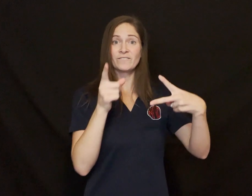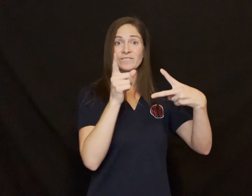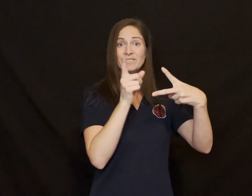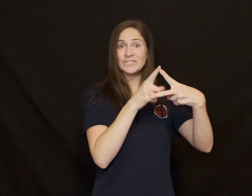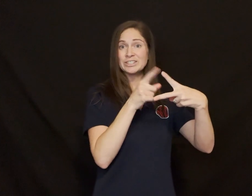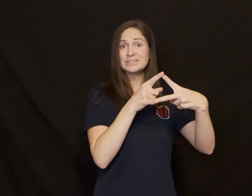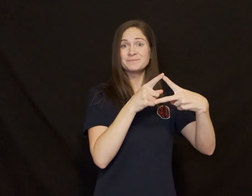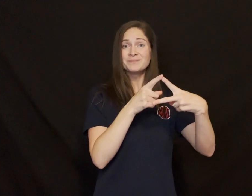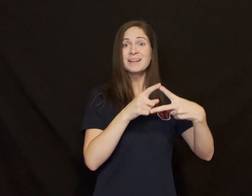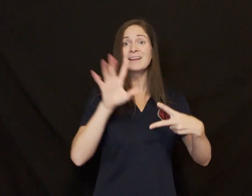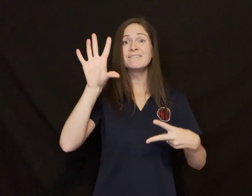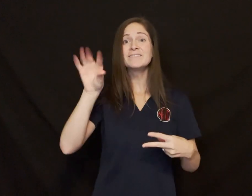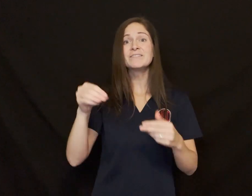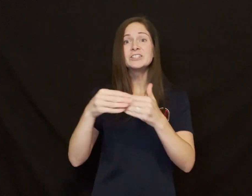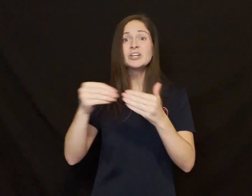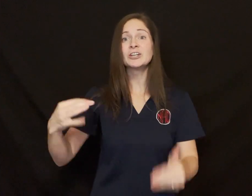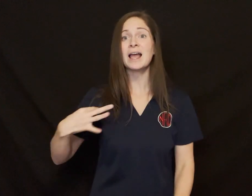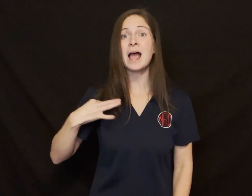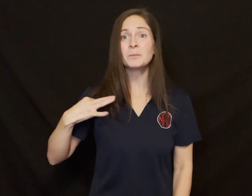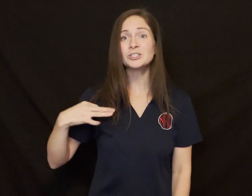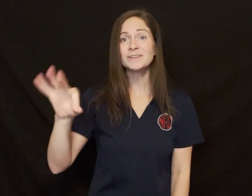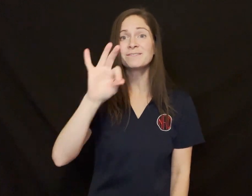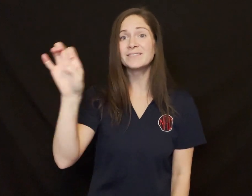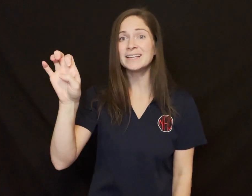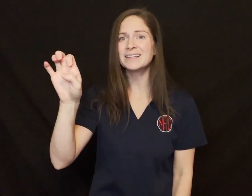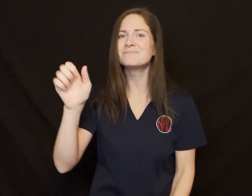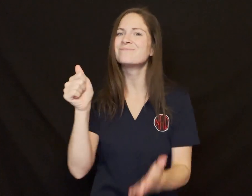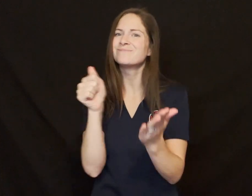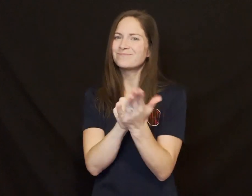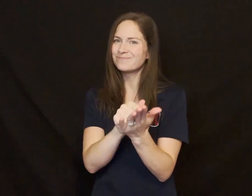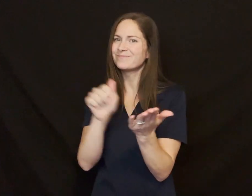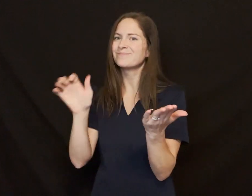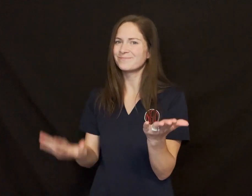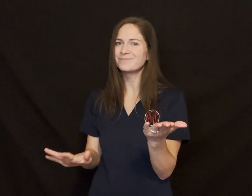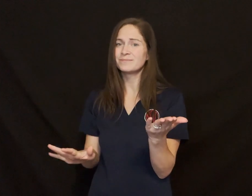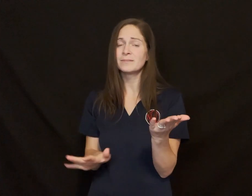First, We are removing the $50 application fee.